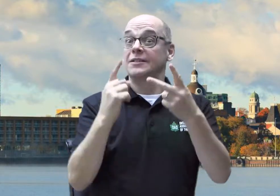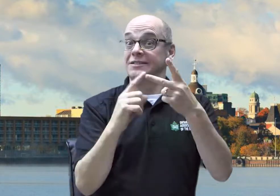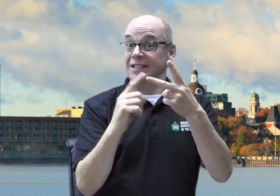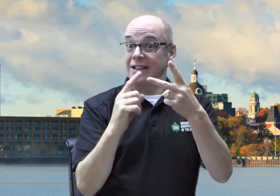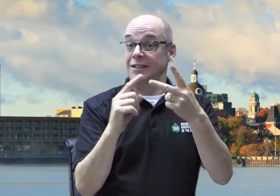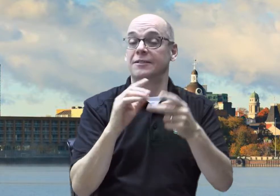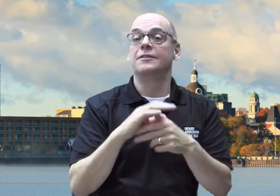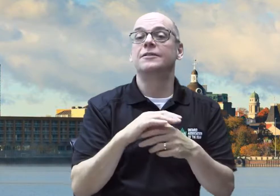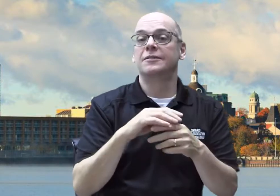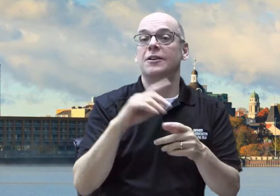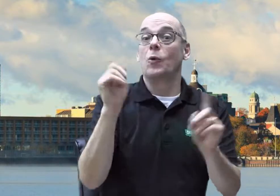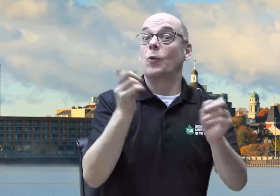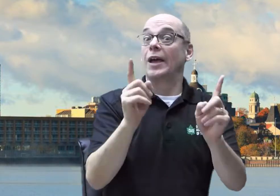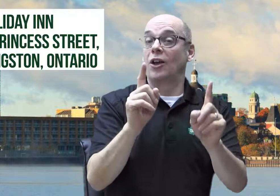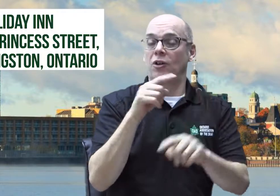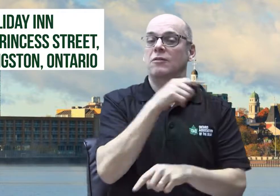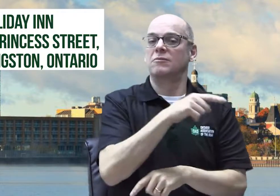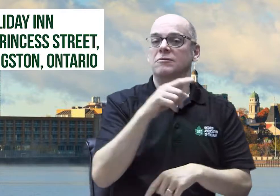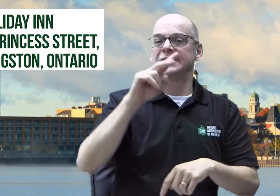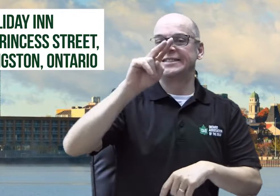Secondly, the AGM and Convention will take place at: